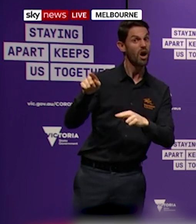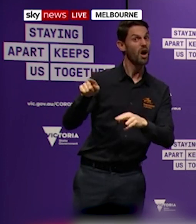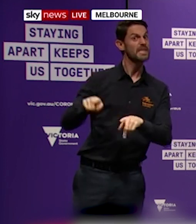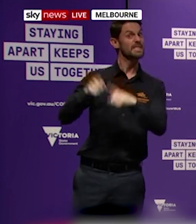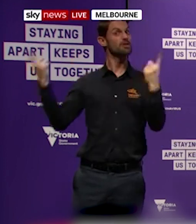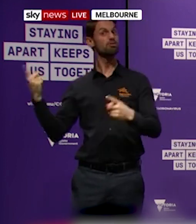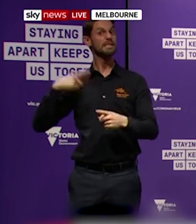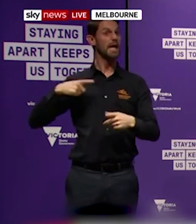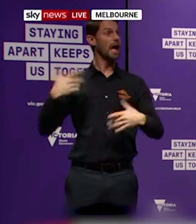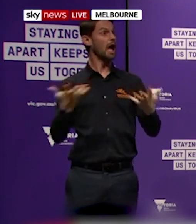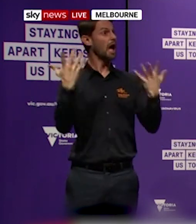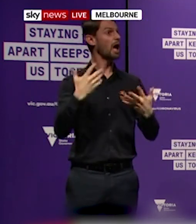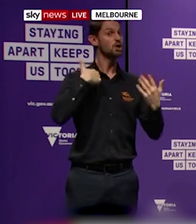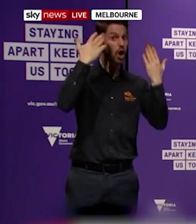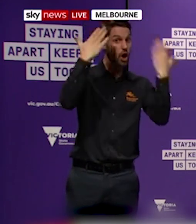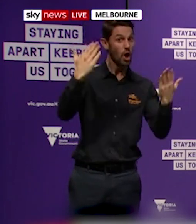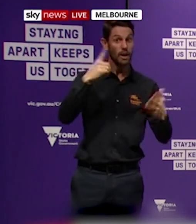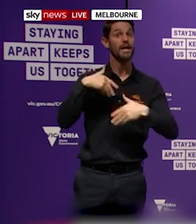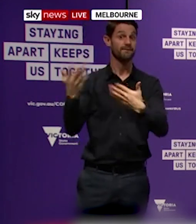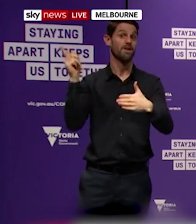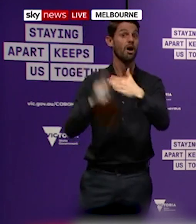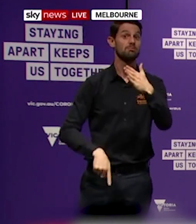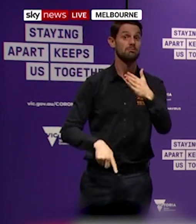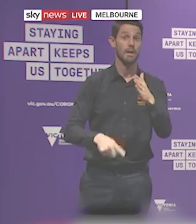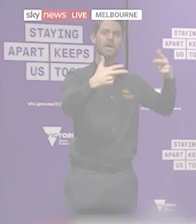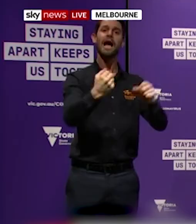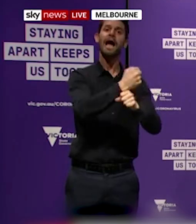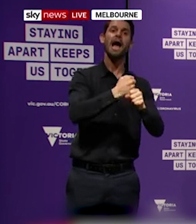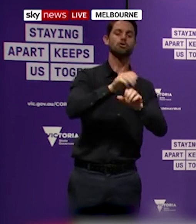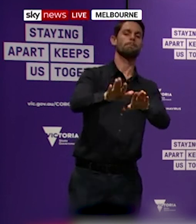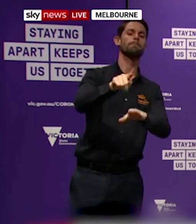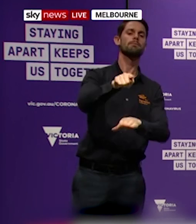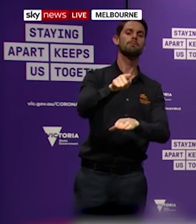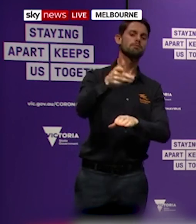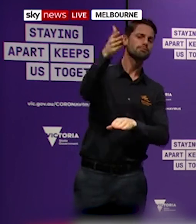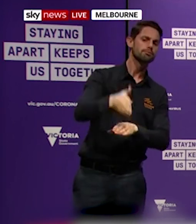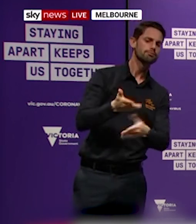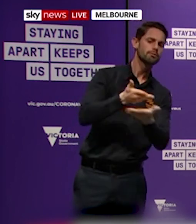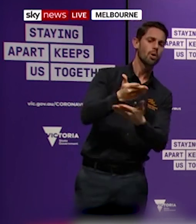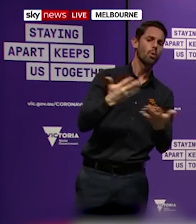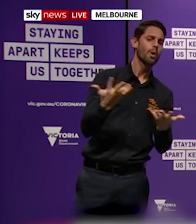reason, then financial penalties apply on the spot fines apply. People moving in and out of the suburb will be